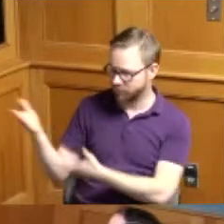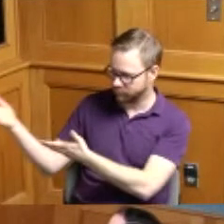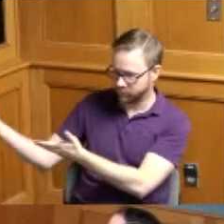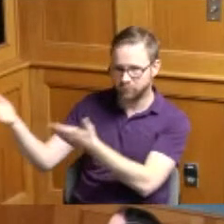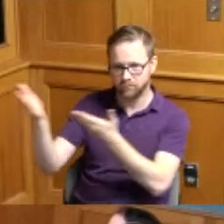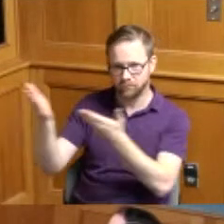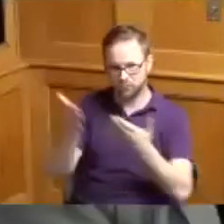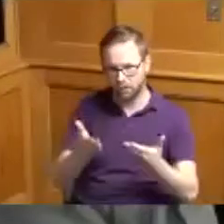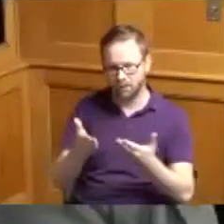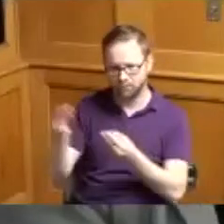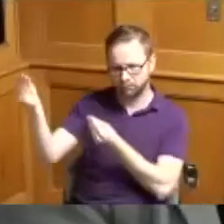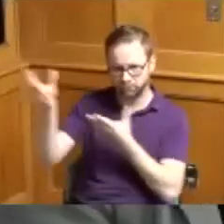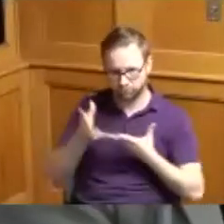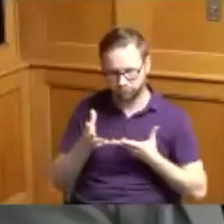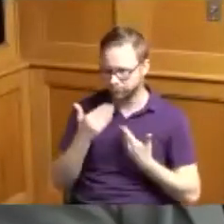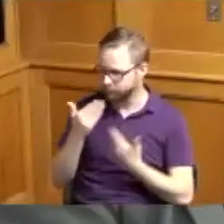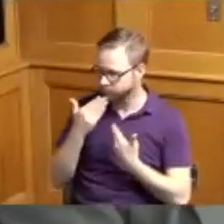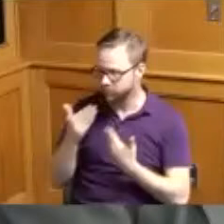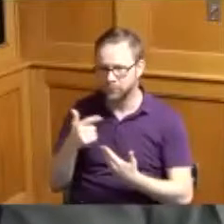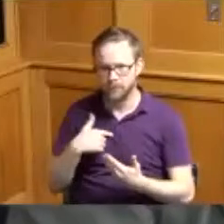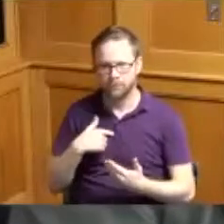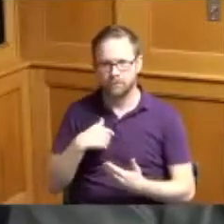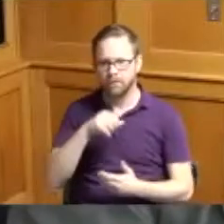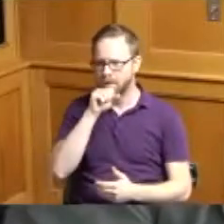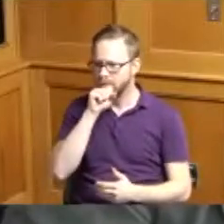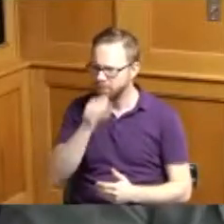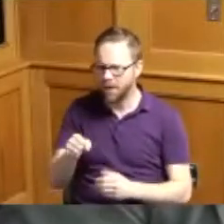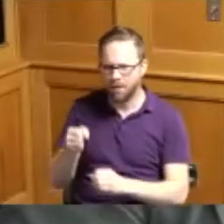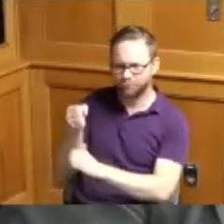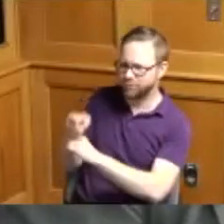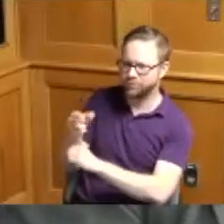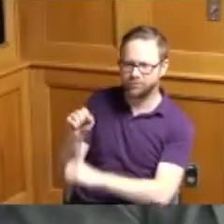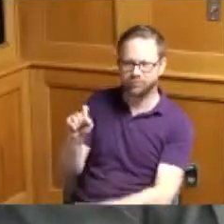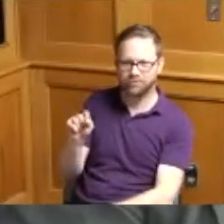attention and I love beating Stark County so I've got some friends over there so I